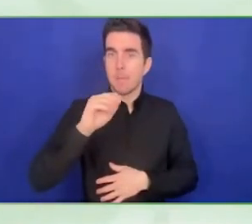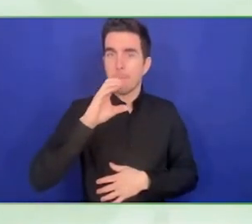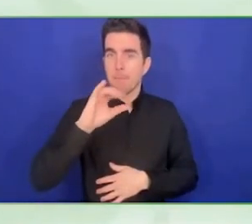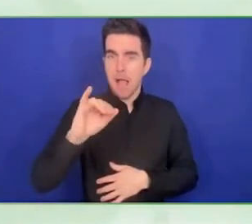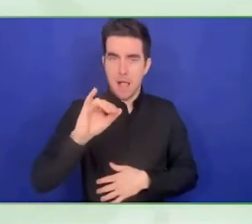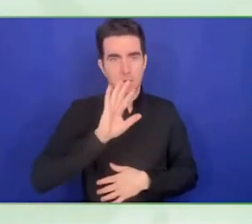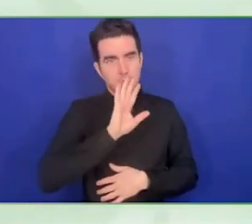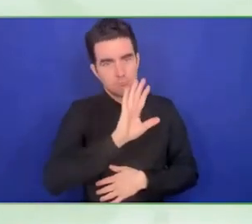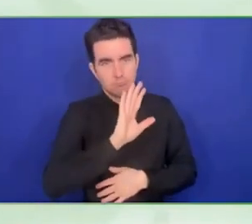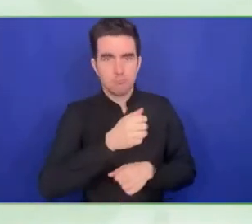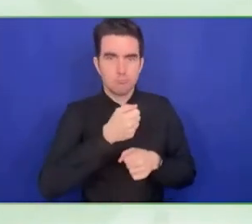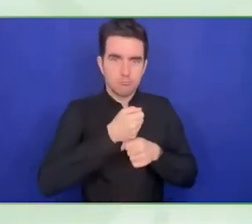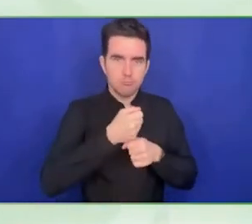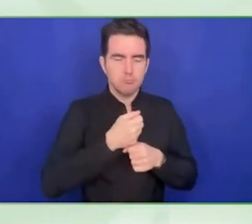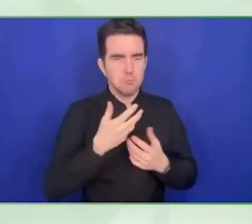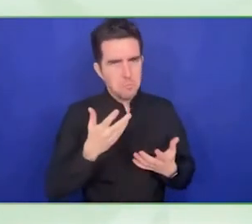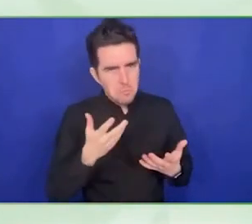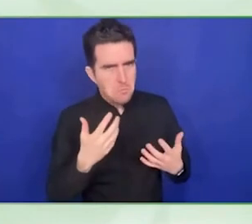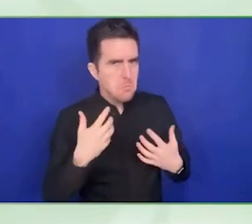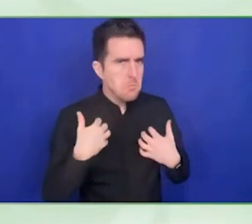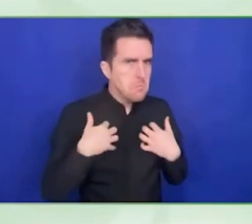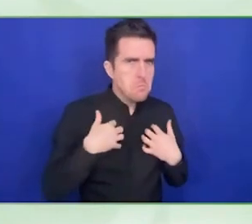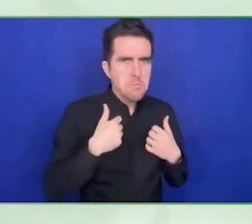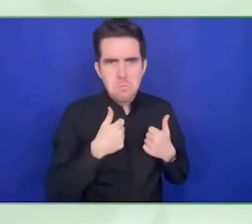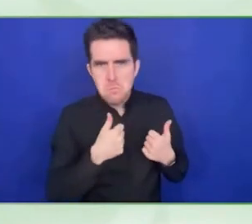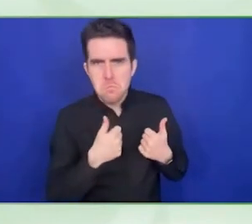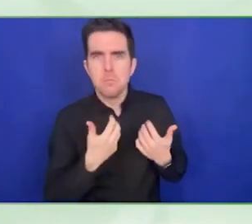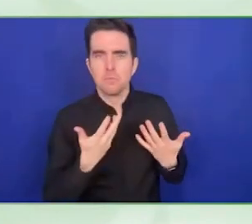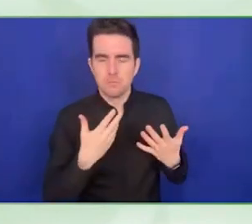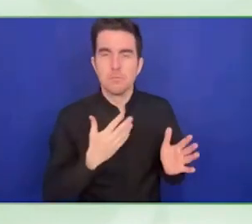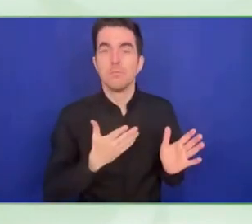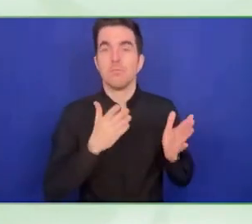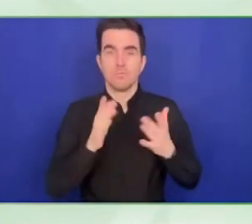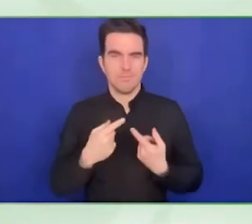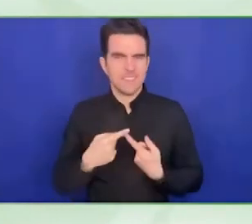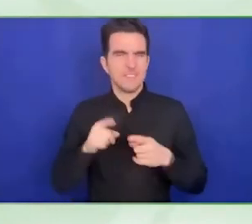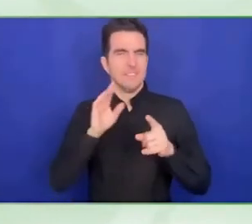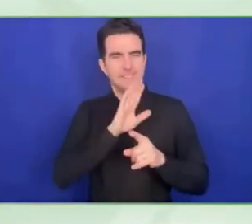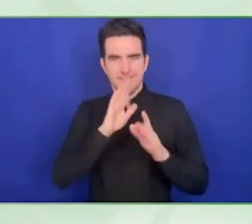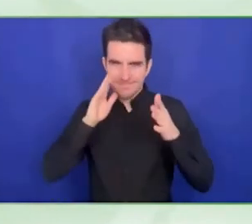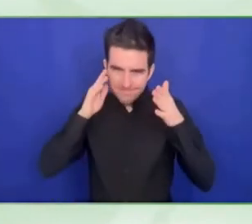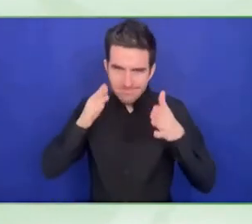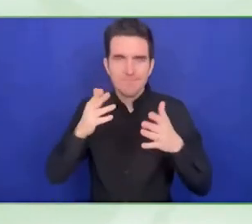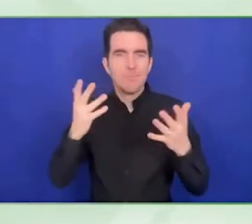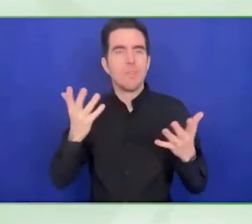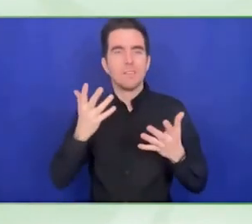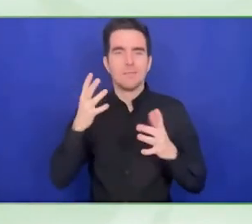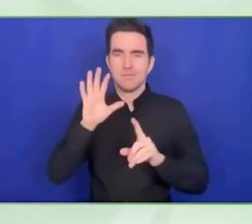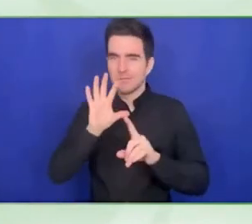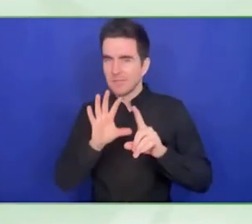The issue of intersectionality is already permeating from the presentations we have had.